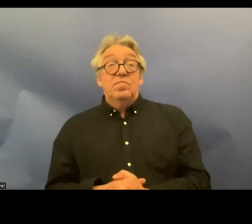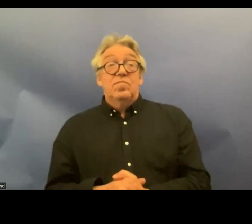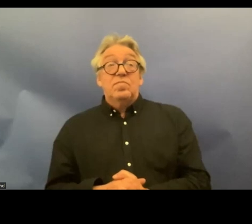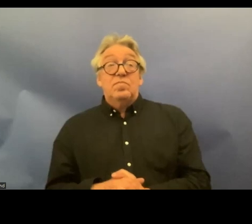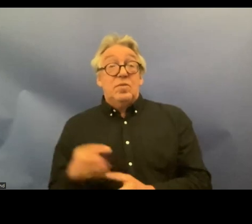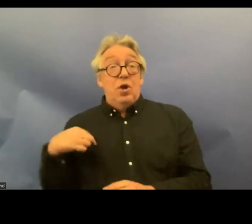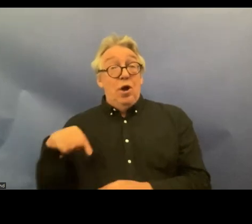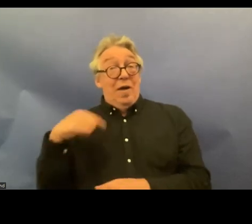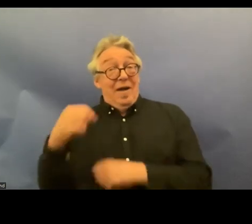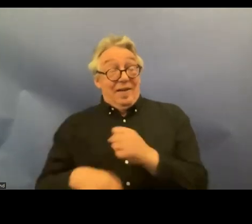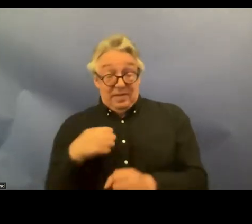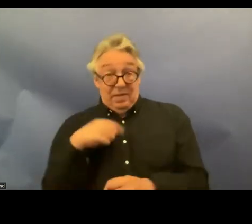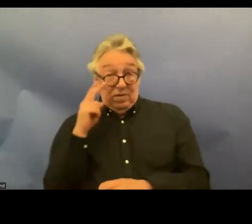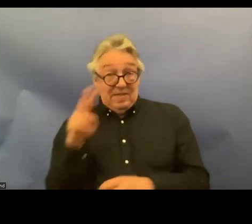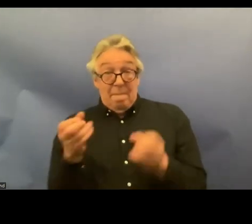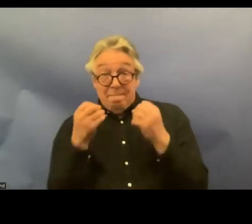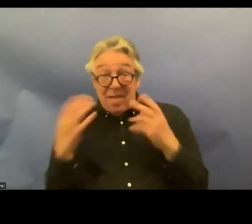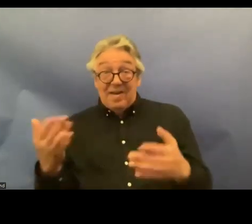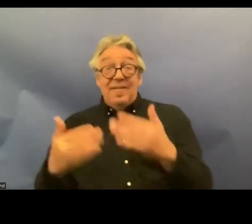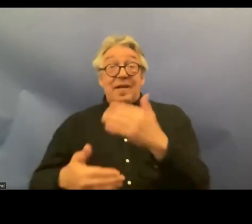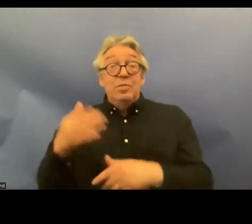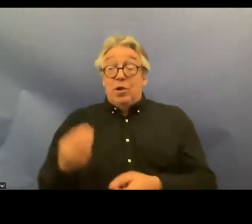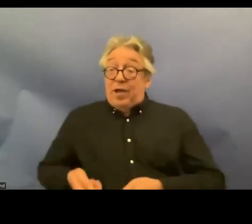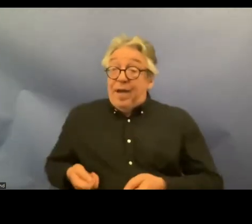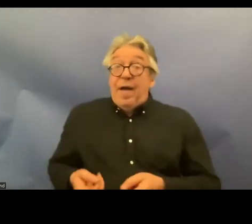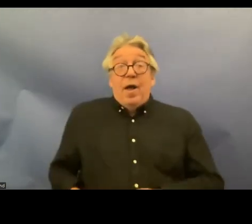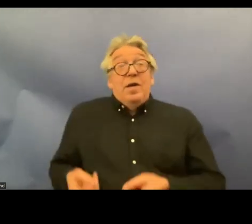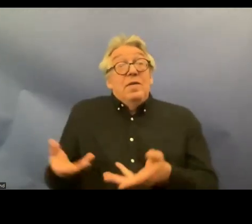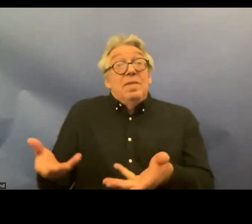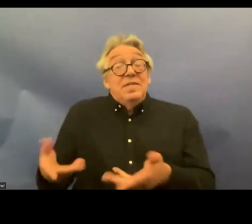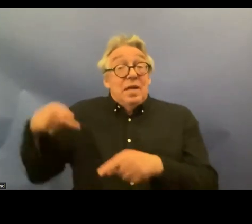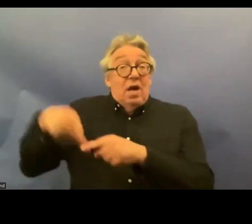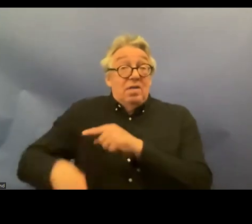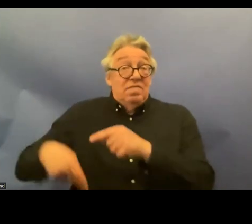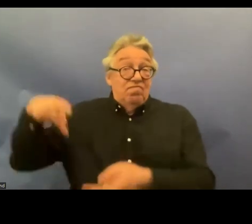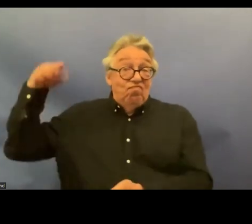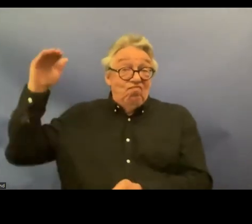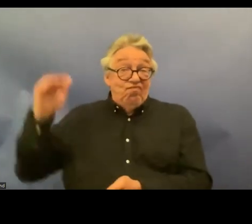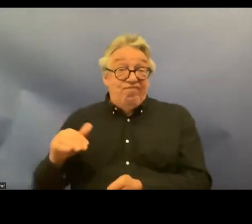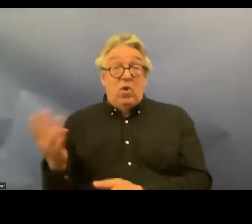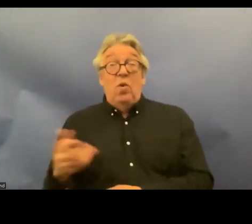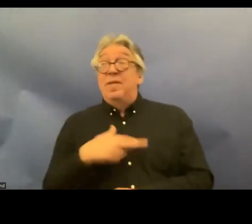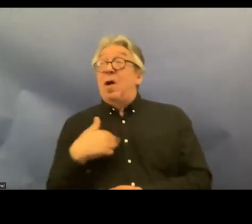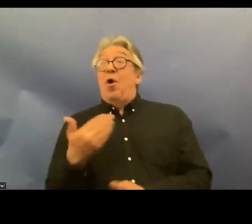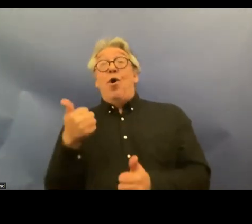cutbacks in the areas of disability so not so many good news from Denmark thank